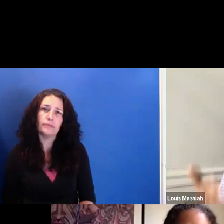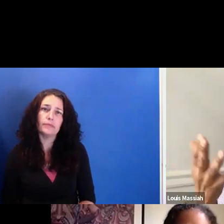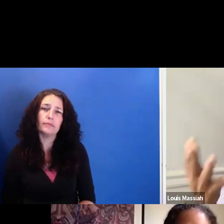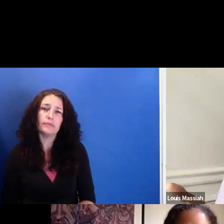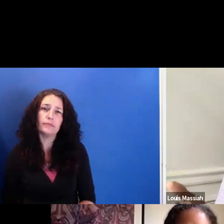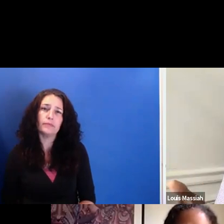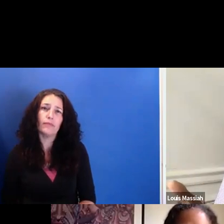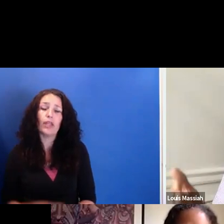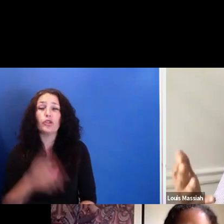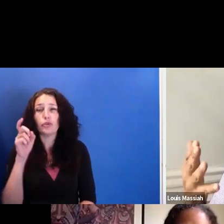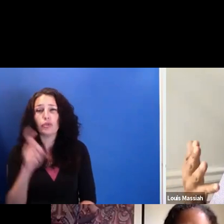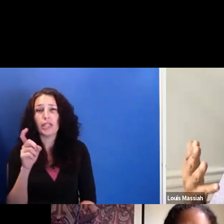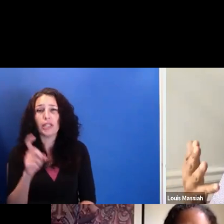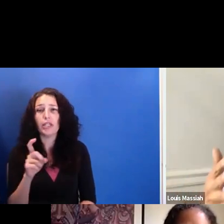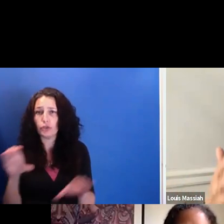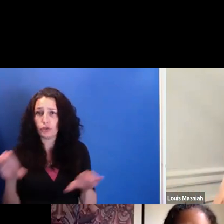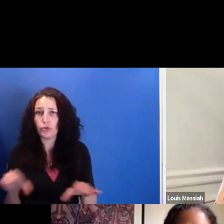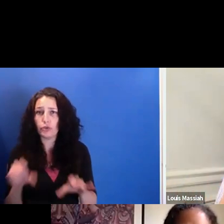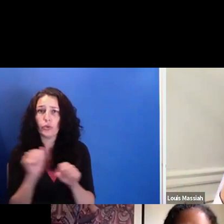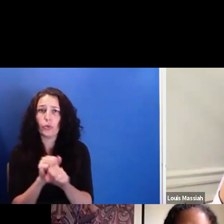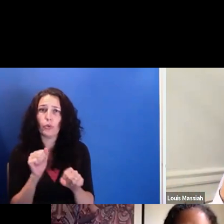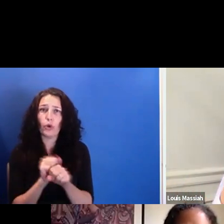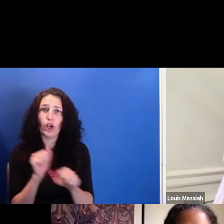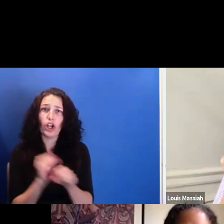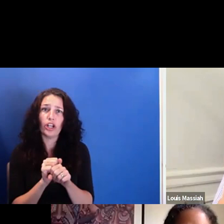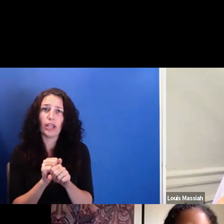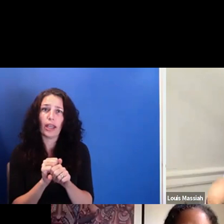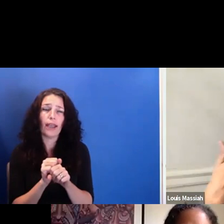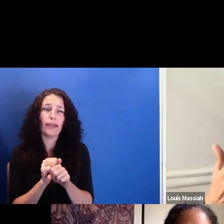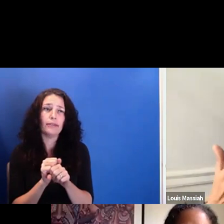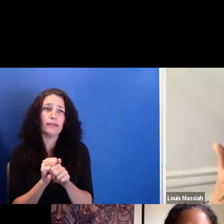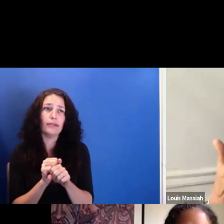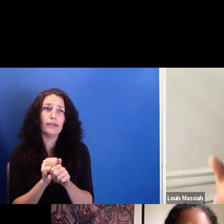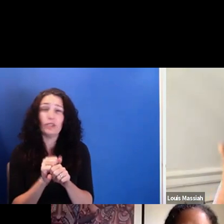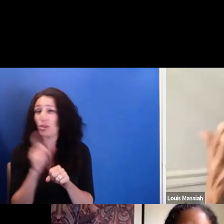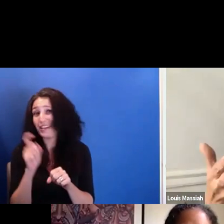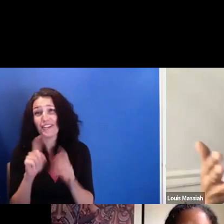And the other side is that sometimes when people-- if you do something and people can understand it,